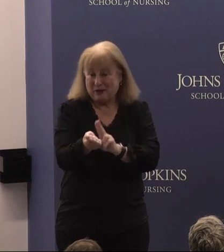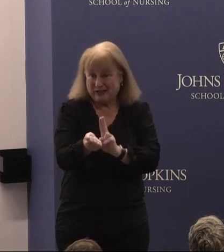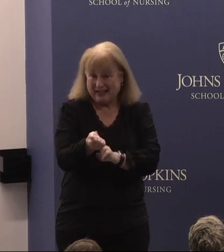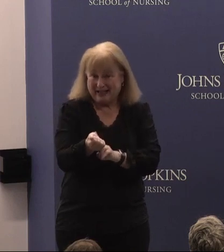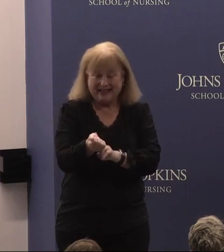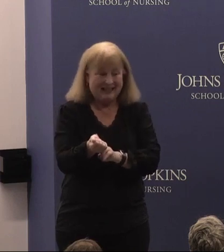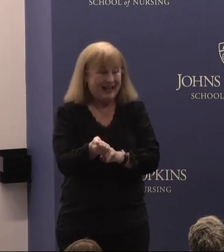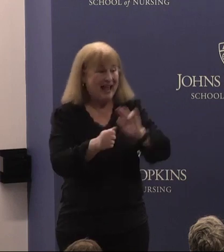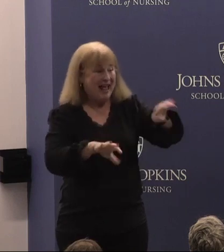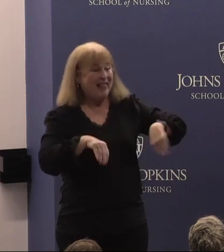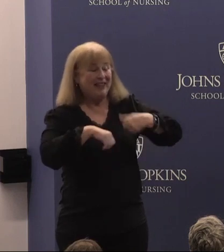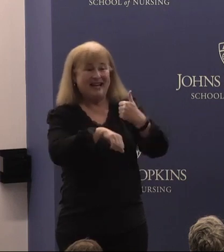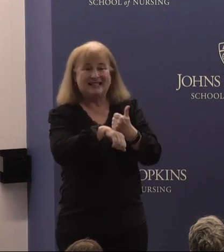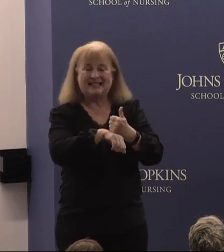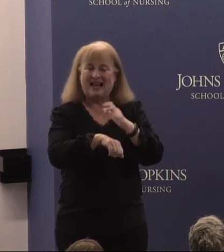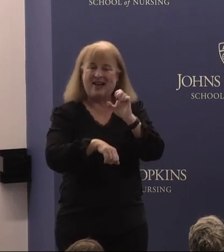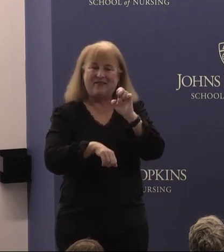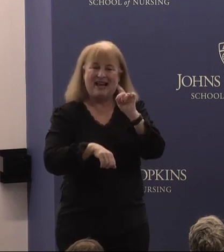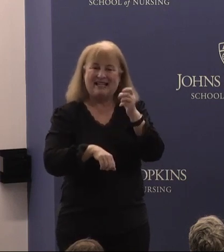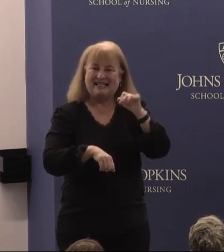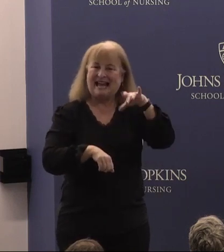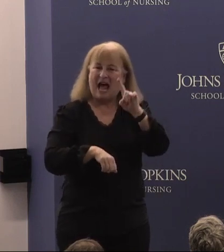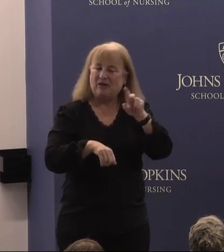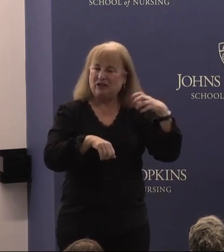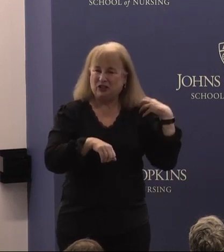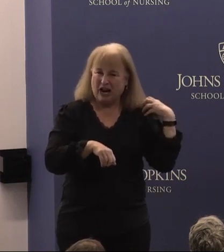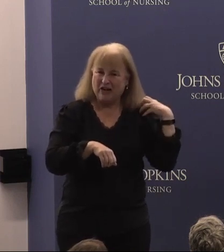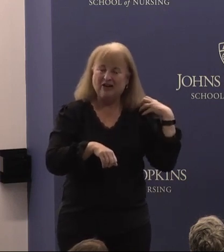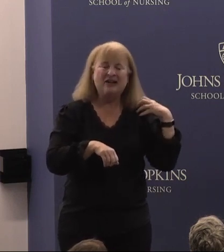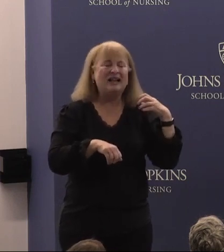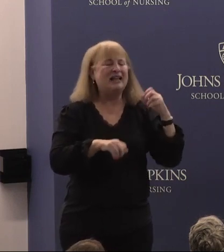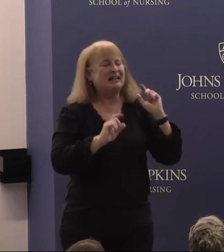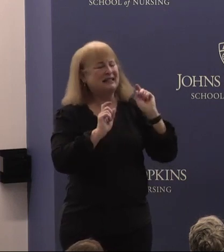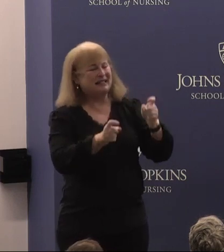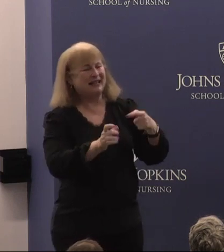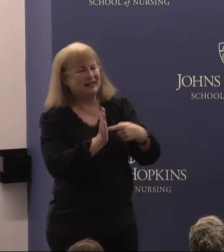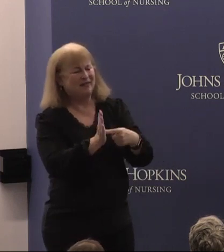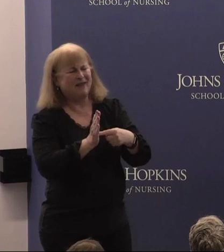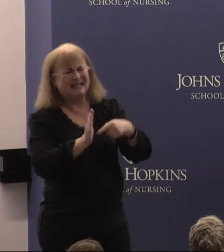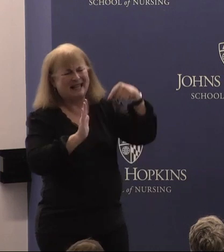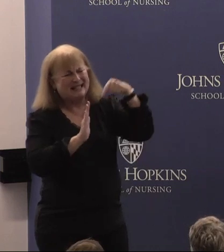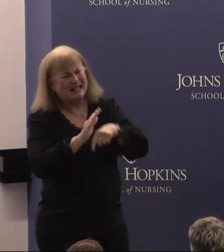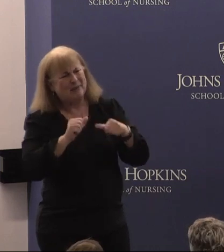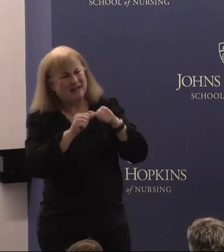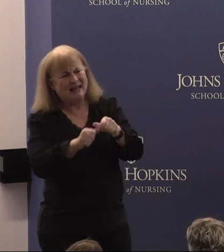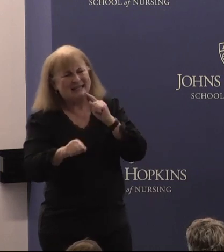installation of an endowed chair signifies a deep and lasting commitment to the school's mission,